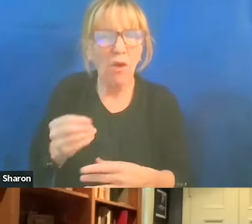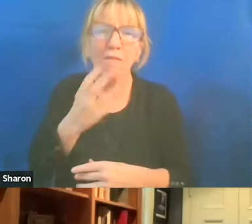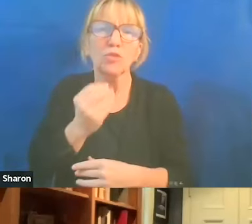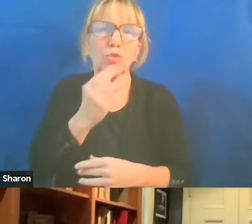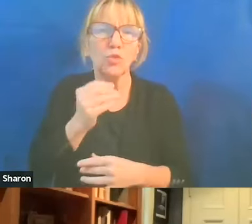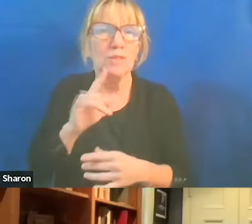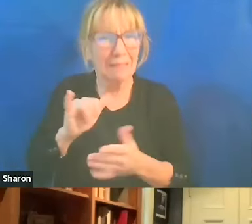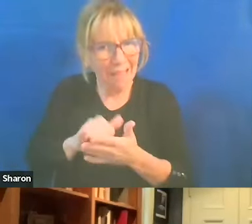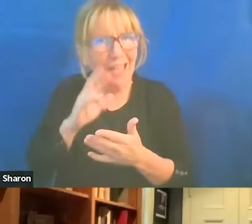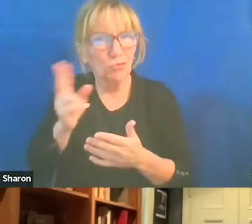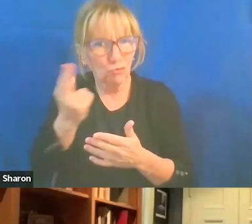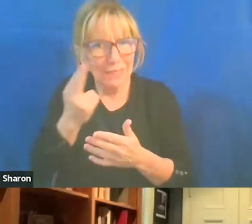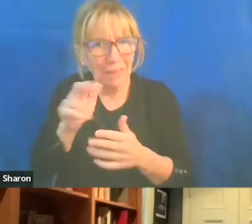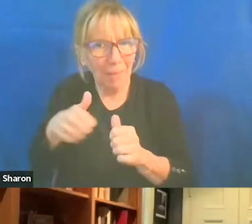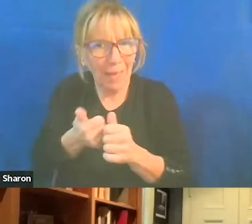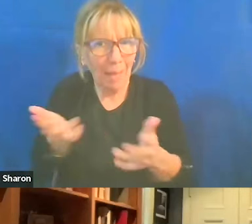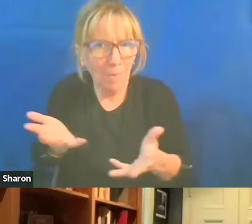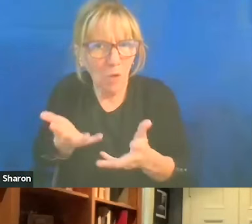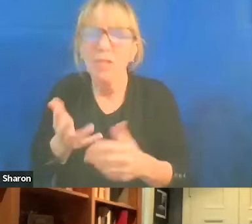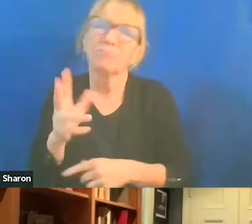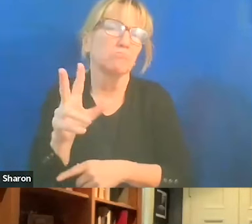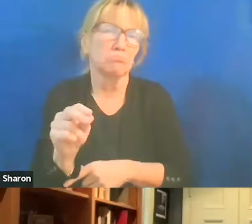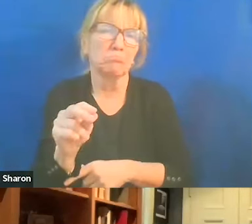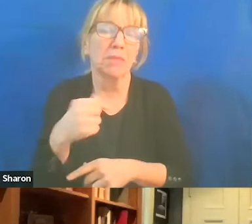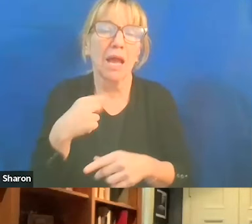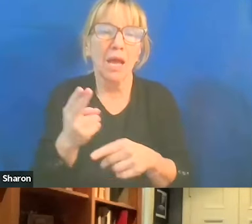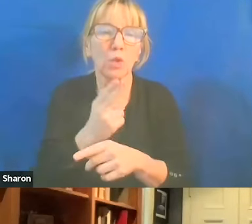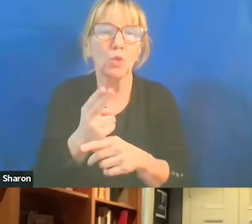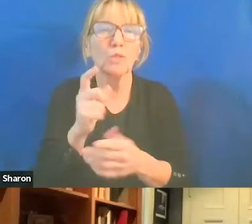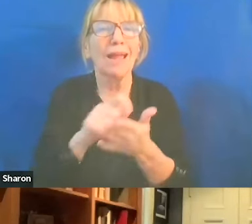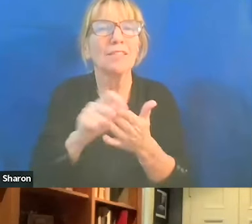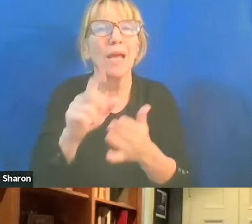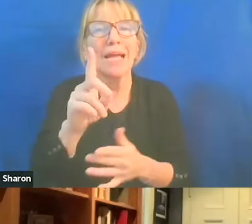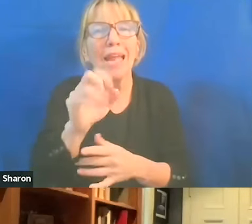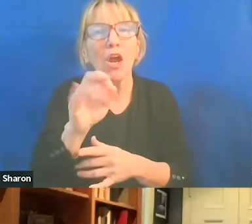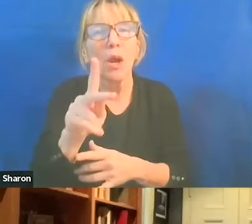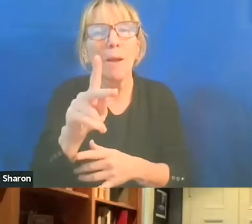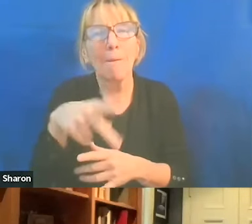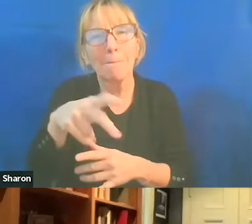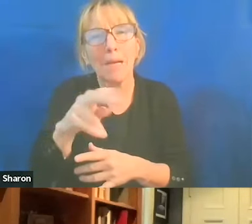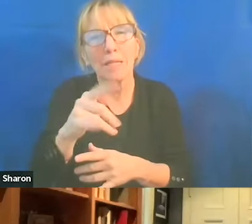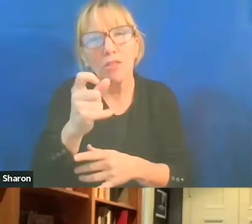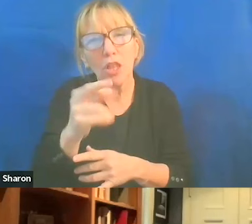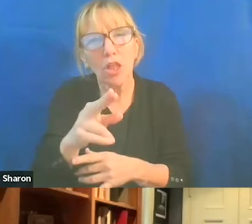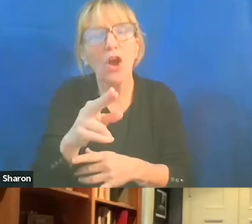And when I teach about this, I use a essay by Derek Penslar of Harvard. It's sort of a what if essay.